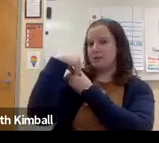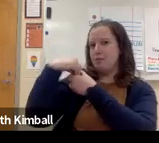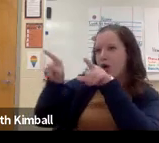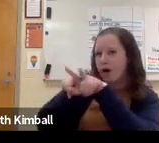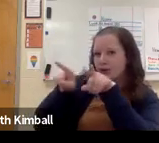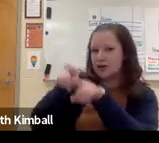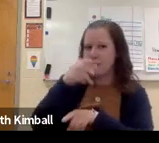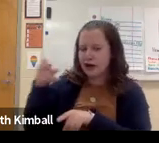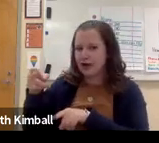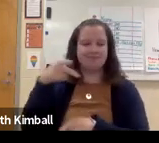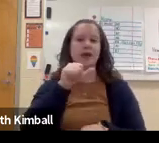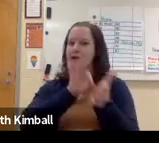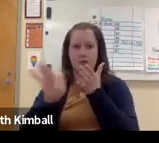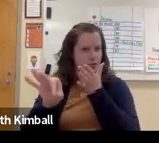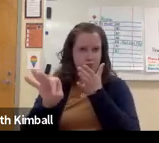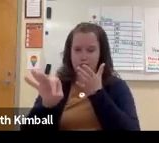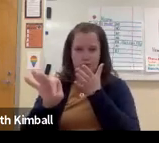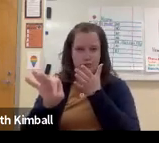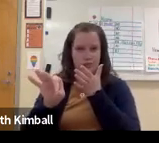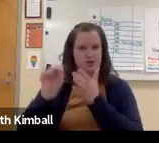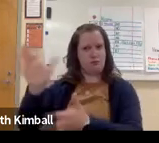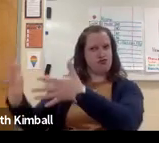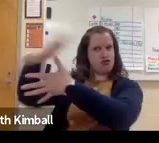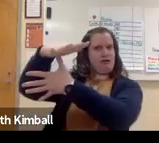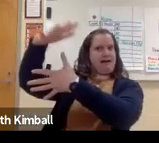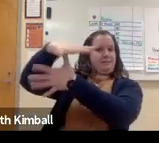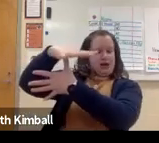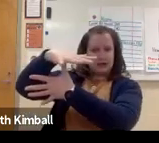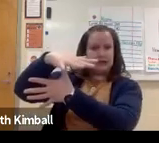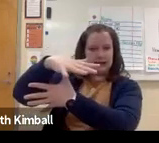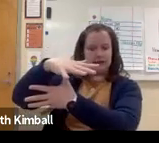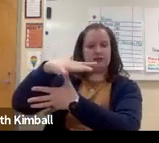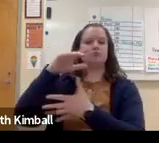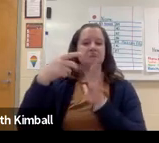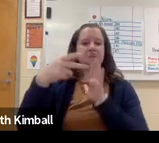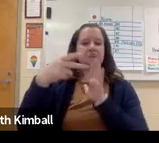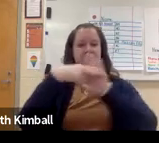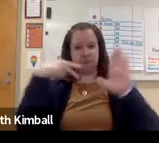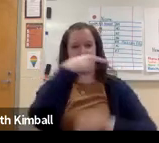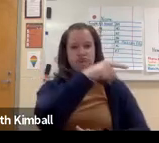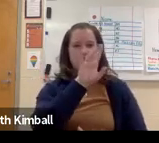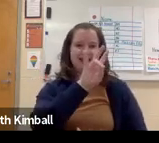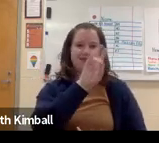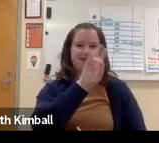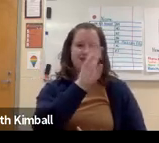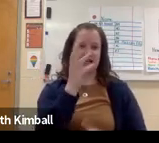So if their primary disability is autism, and they have a secondary disability of being deaf,